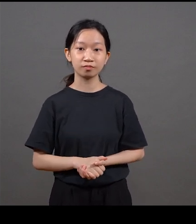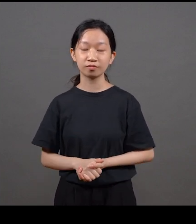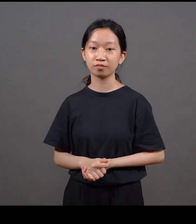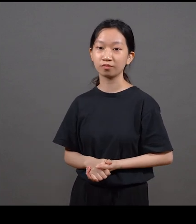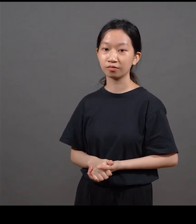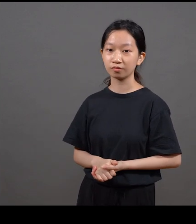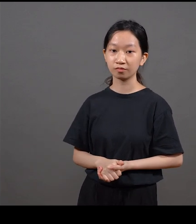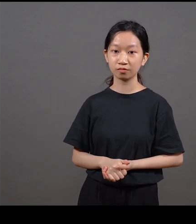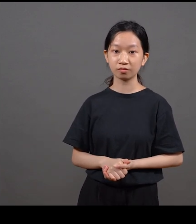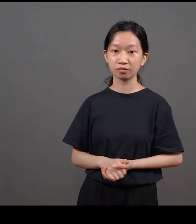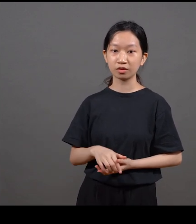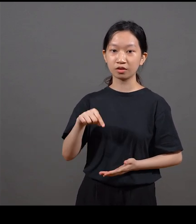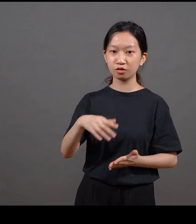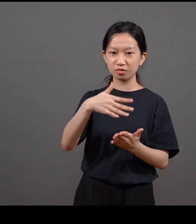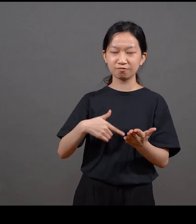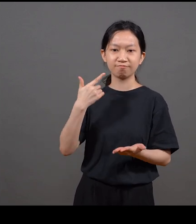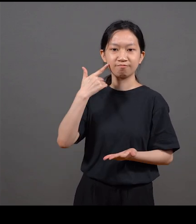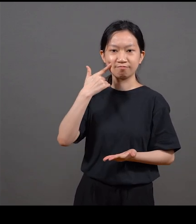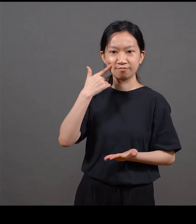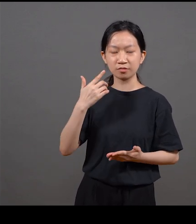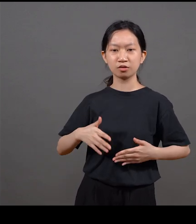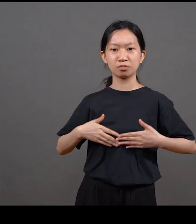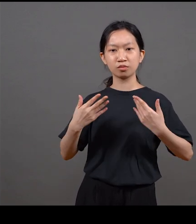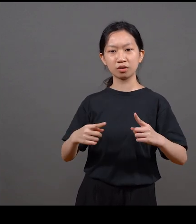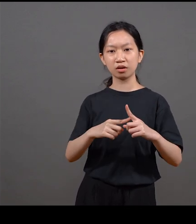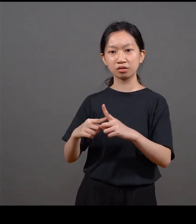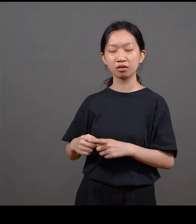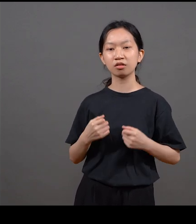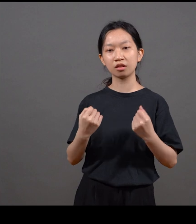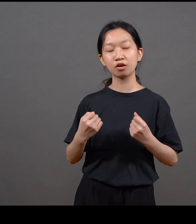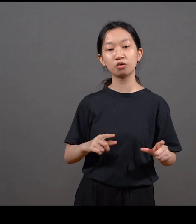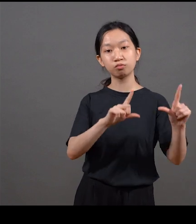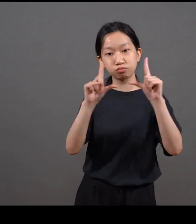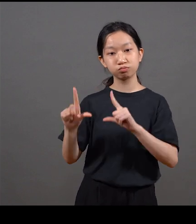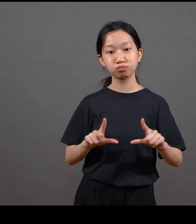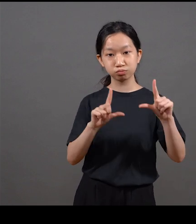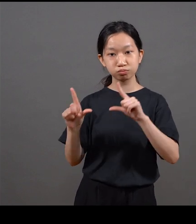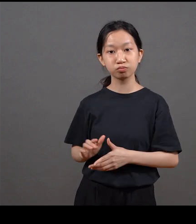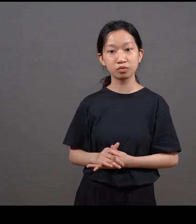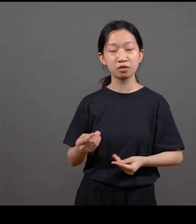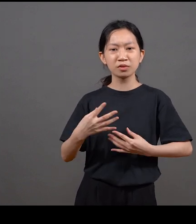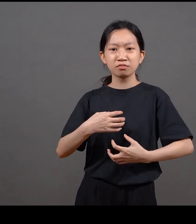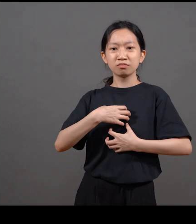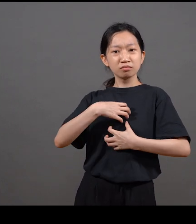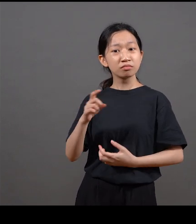The lives of ordinary people done in a very dignified way Yes And I think the really impressive thing about Asia Magazine